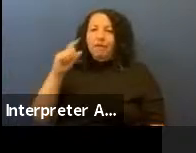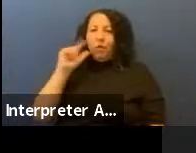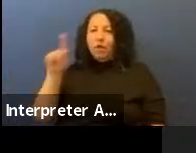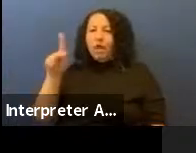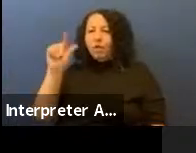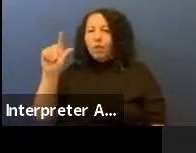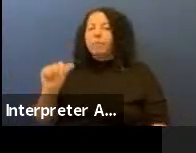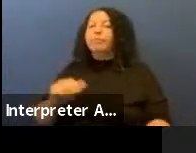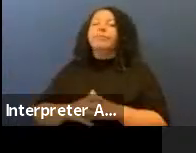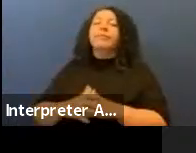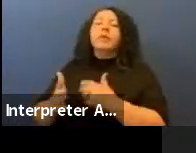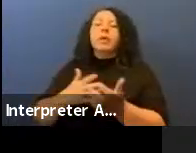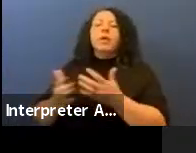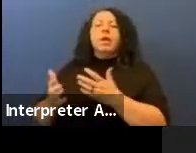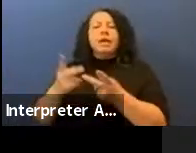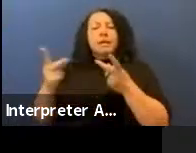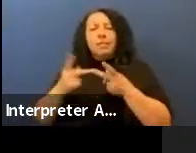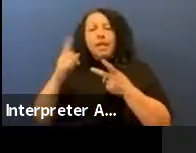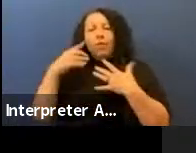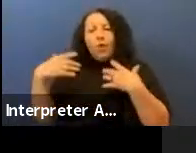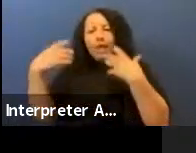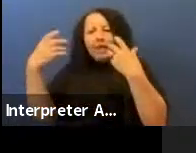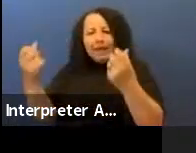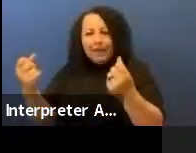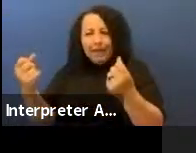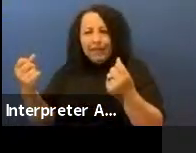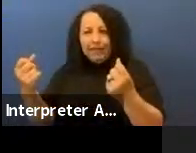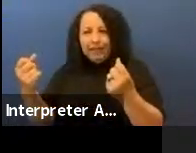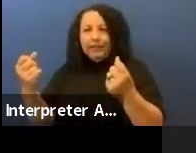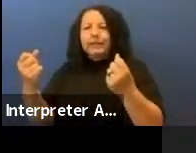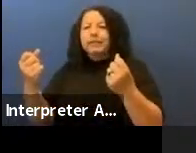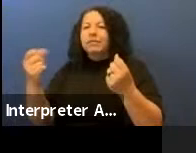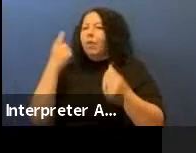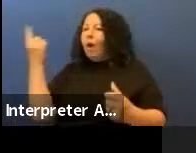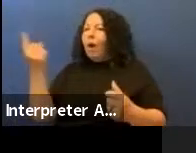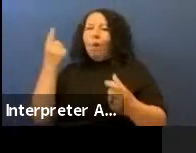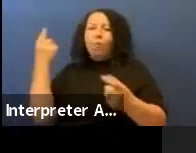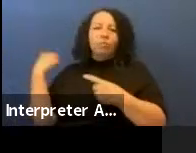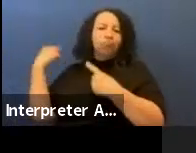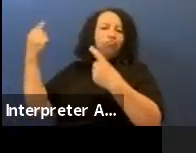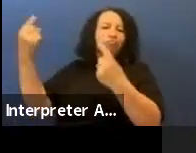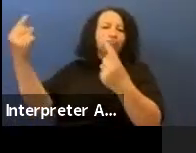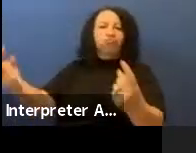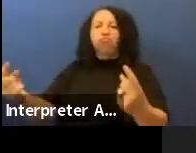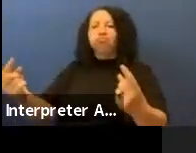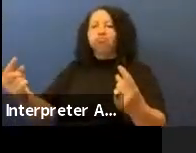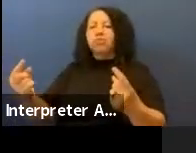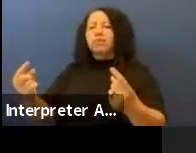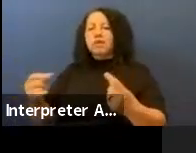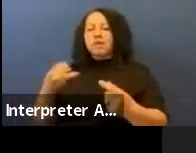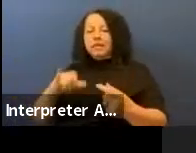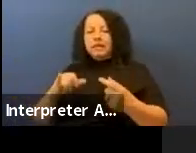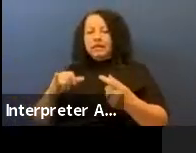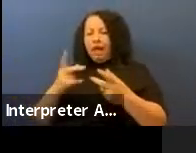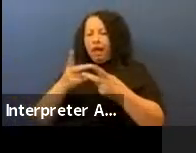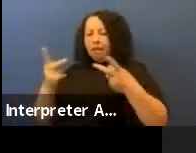it's a place of healing. It always was. It's a place where